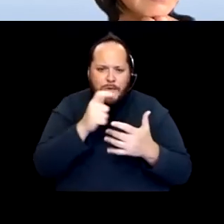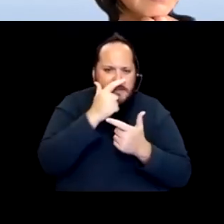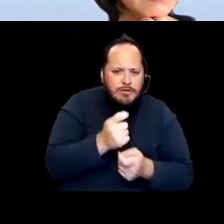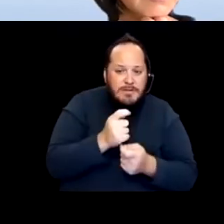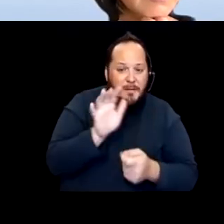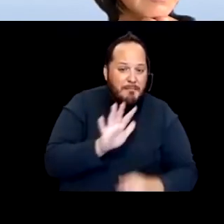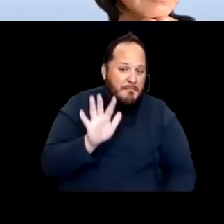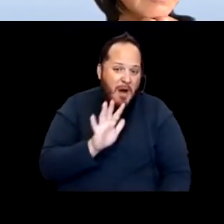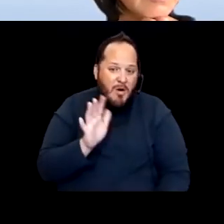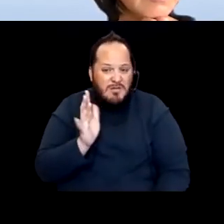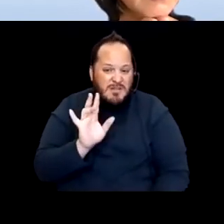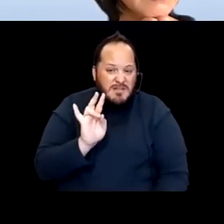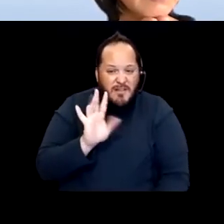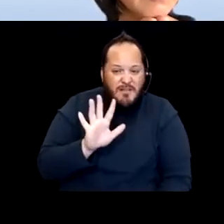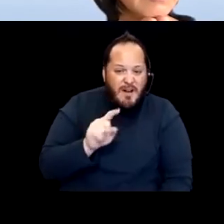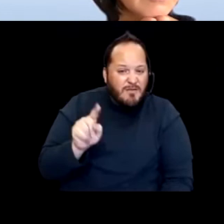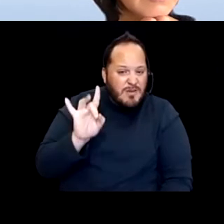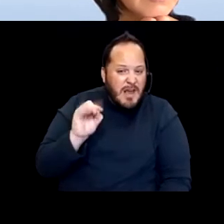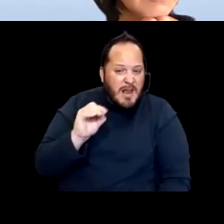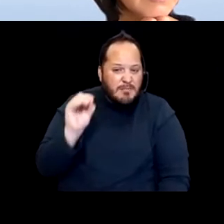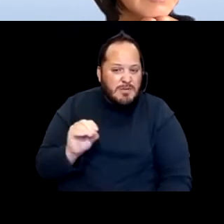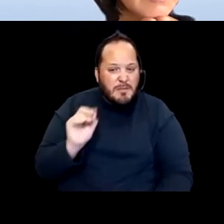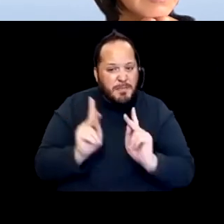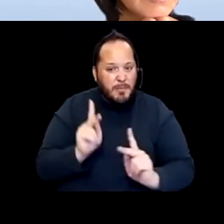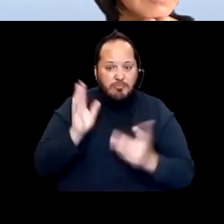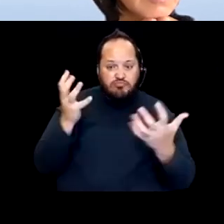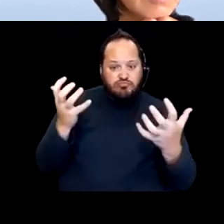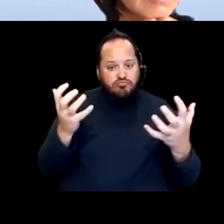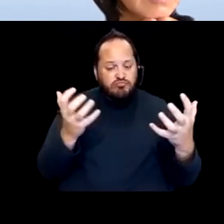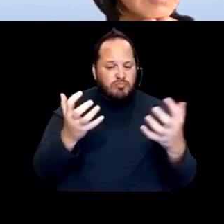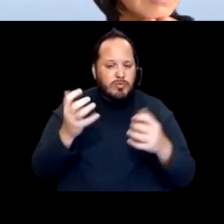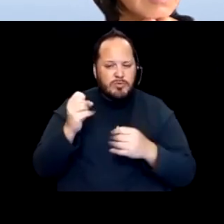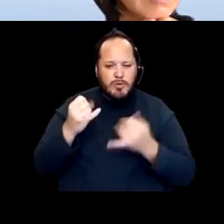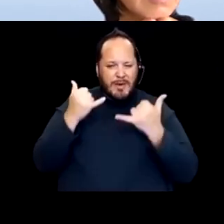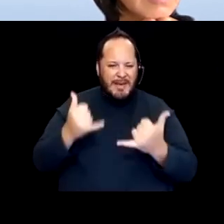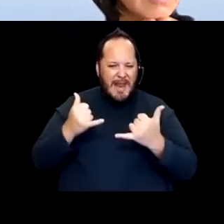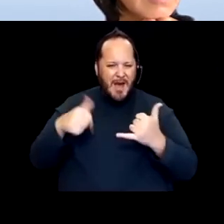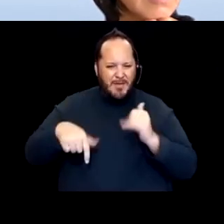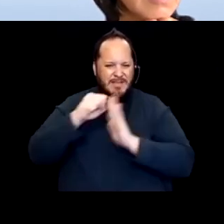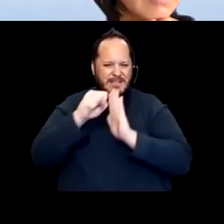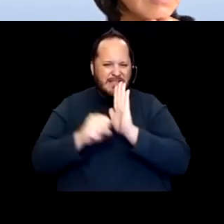"I'm on it. I want it." So the system right now is thinking about, how do we get the vaccine quickly, efficiently,